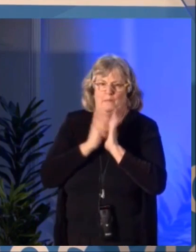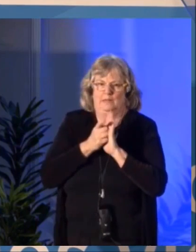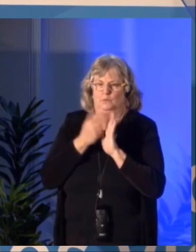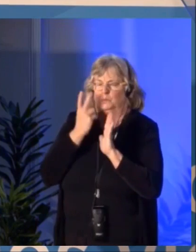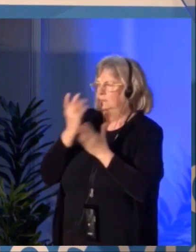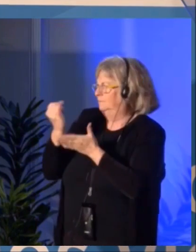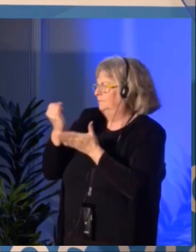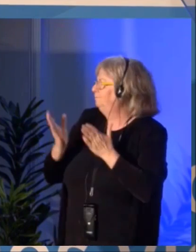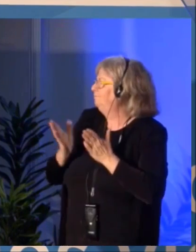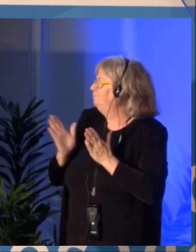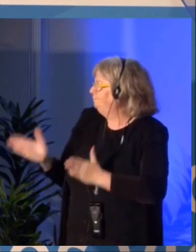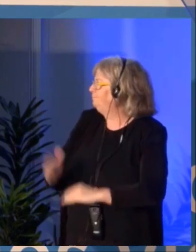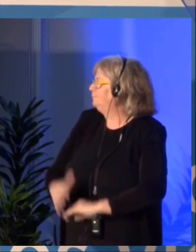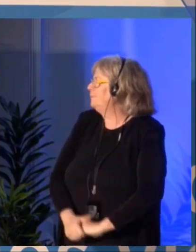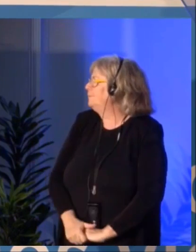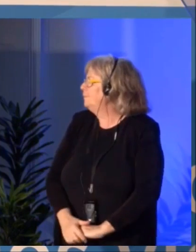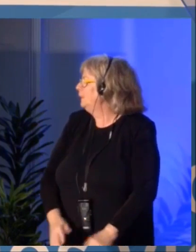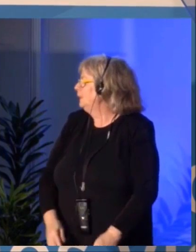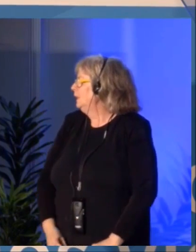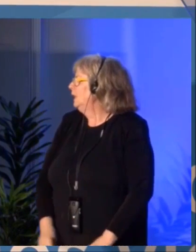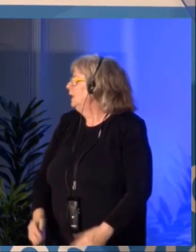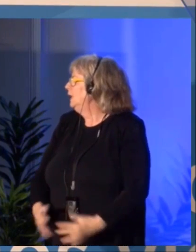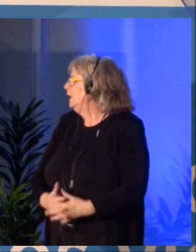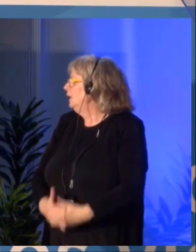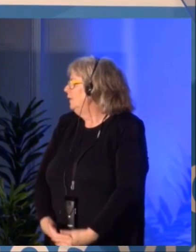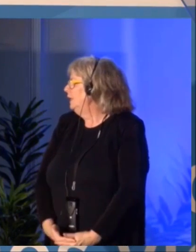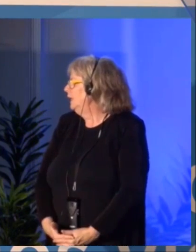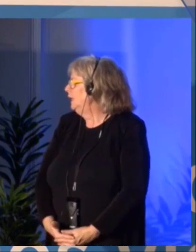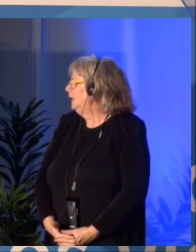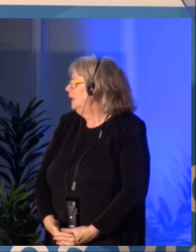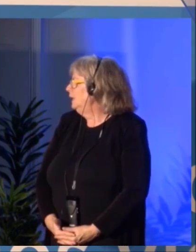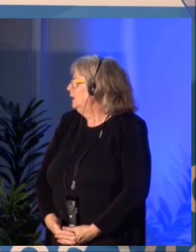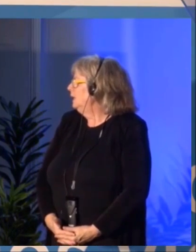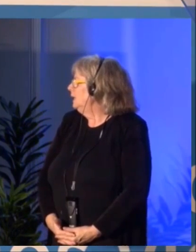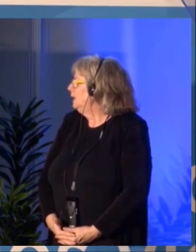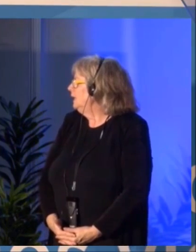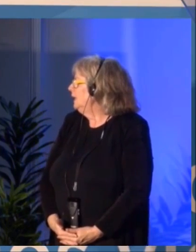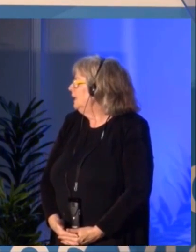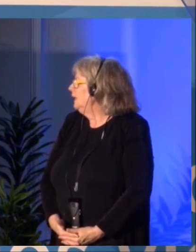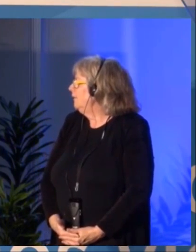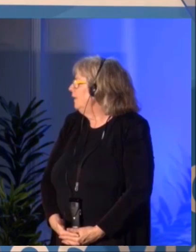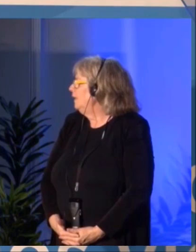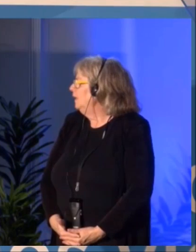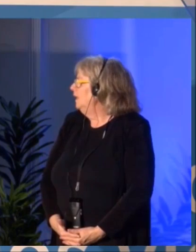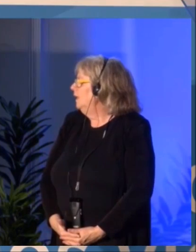of the first recipients of these new grants so they could share their initial reactions which you.